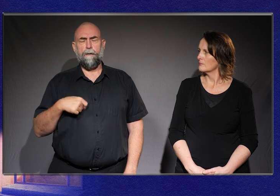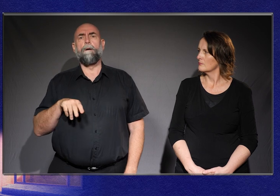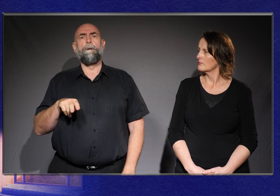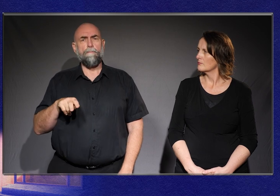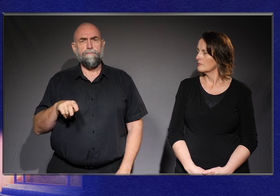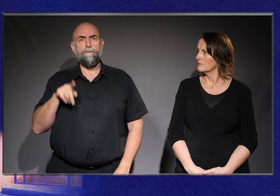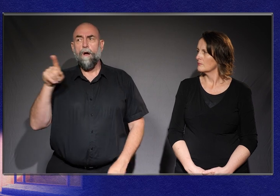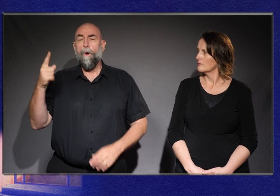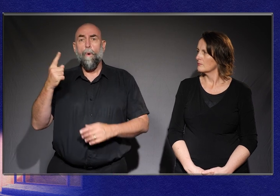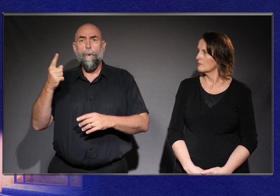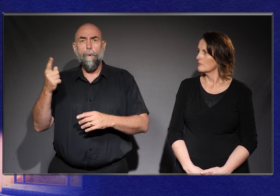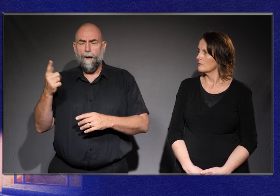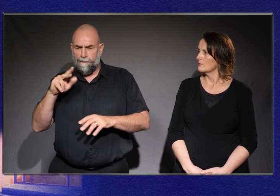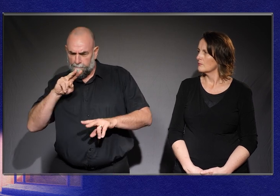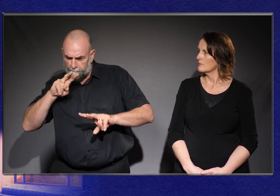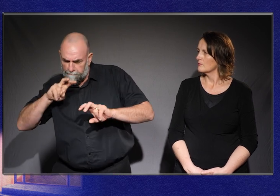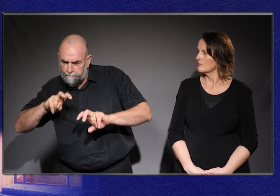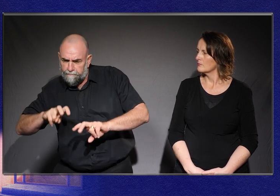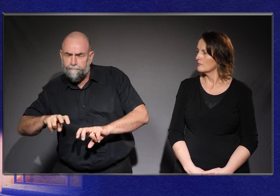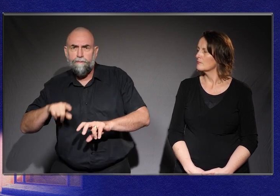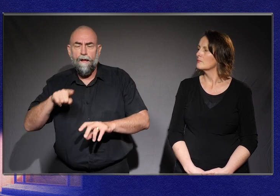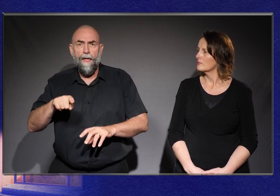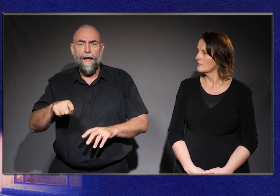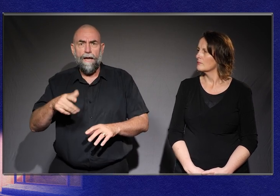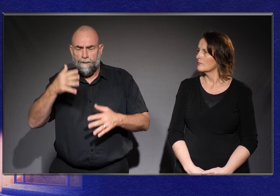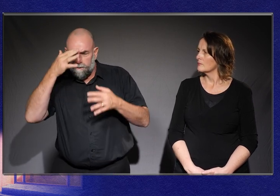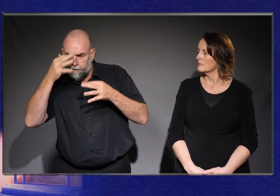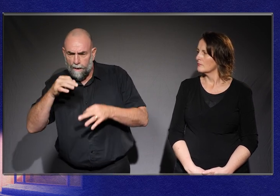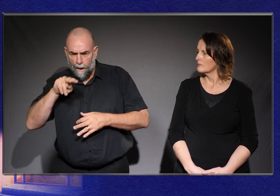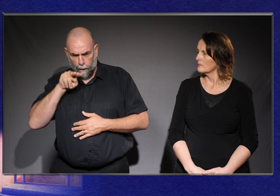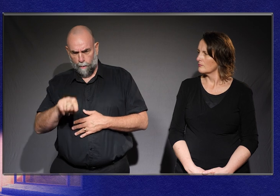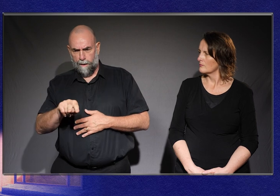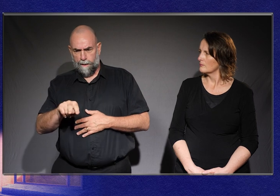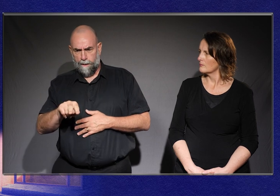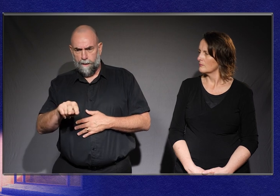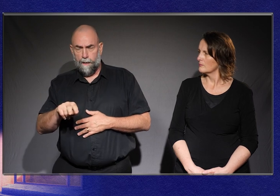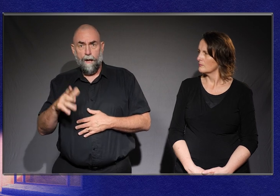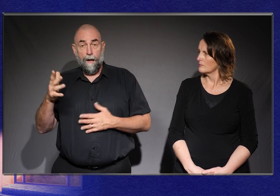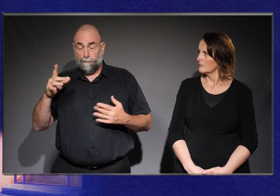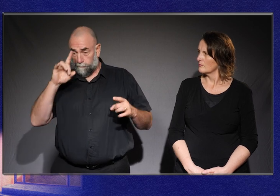And the archaeologists who went and looked at that were kind of baffled. And they asked the elders?